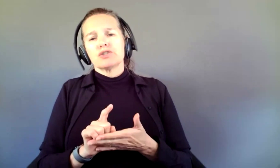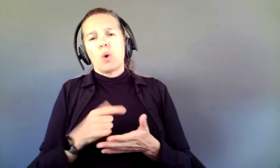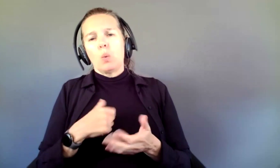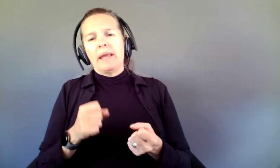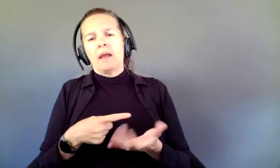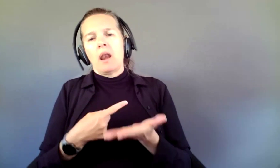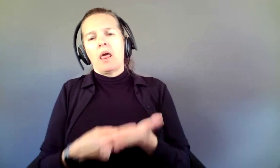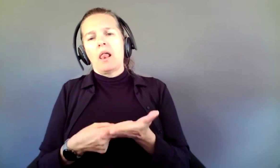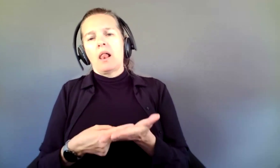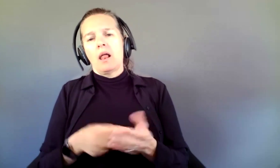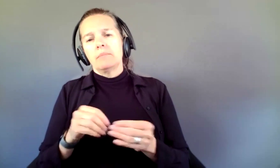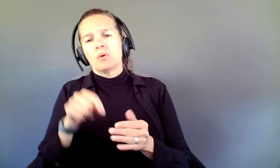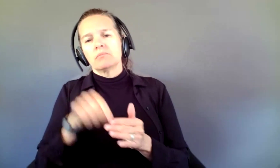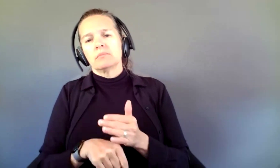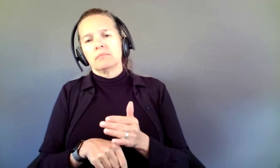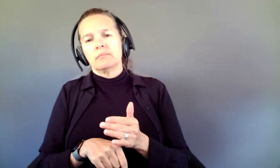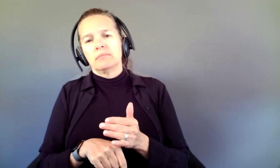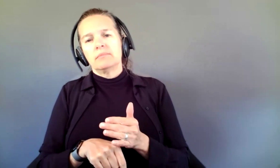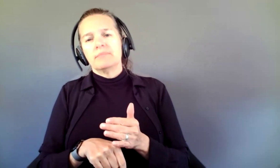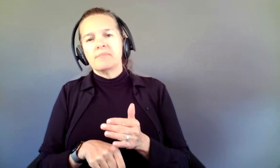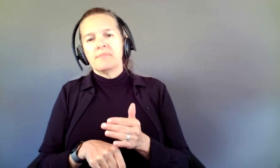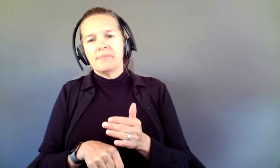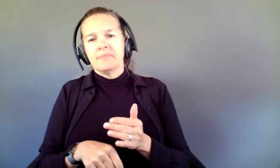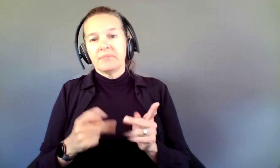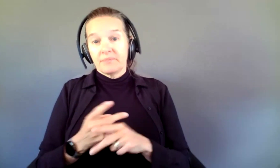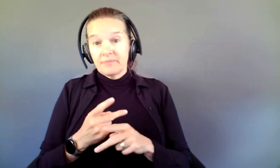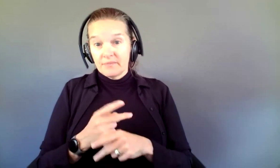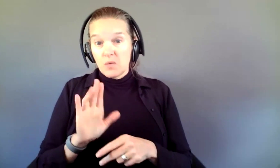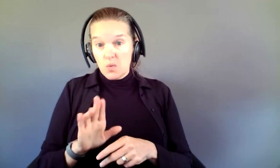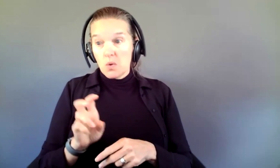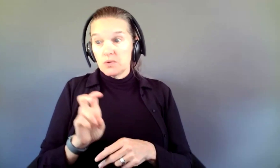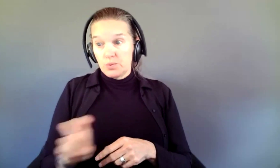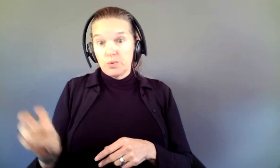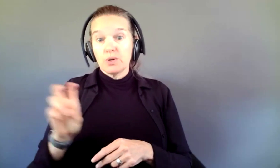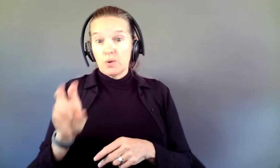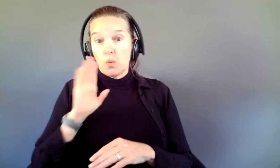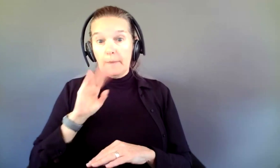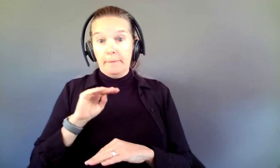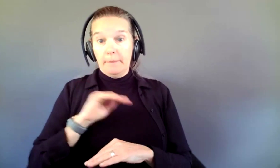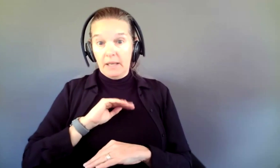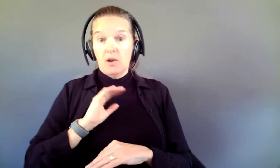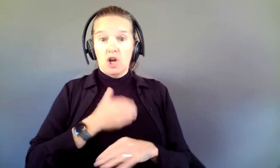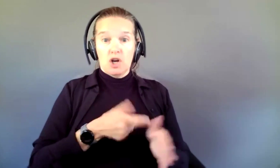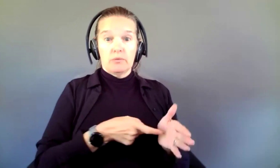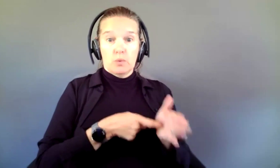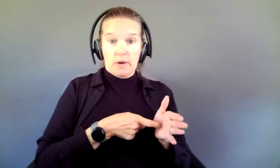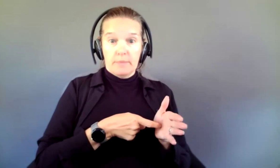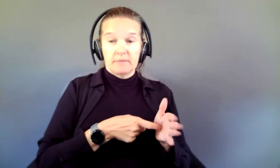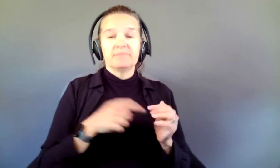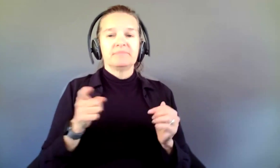out is your tour going to meet that. LEILANI: Jumping in on that one to other